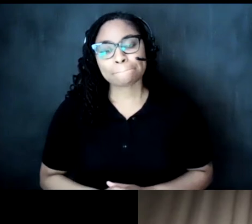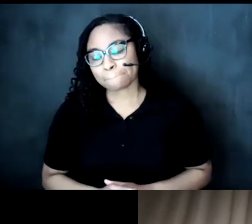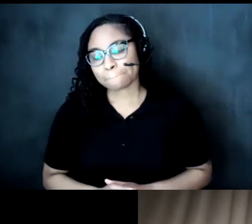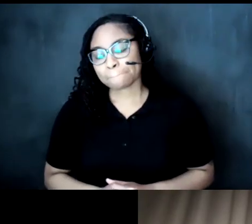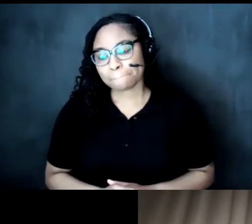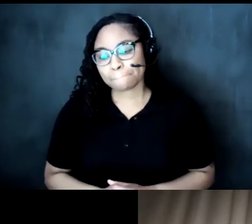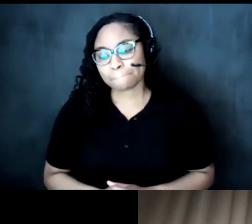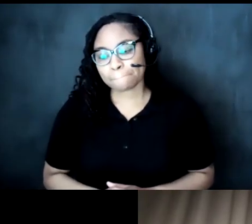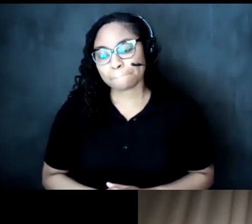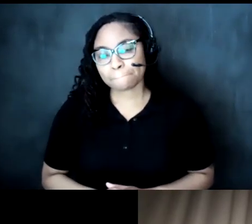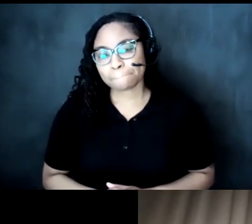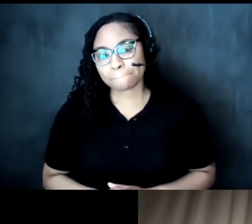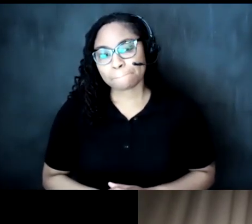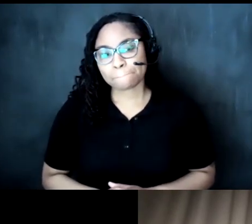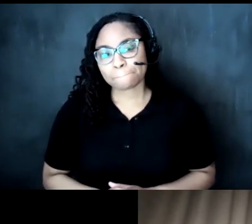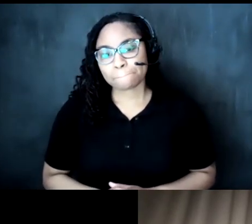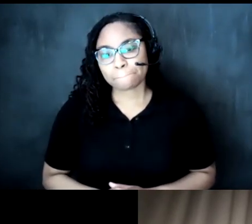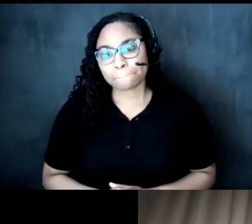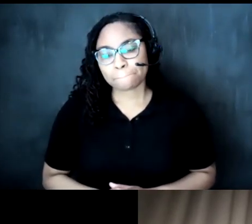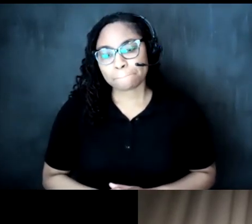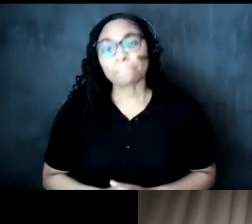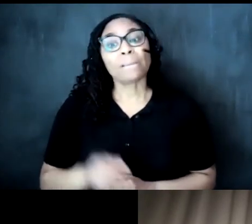in this country insofar as voices of the marginalized are